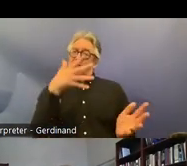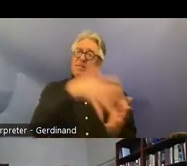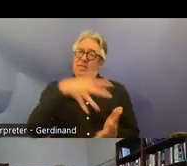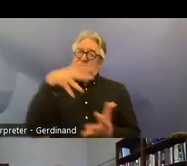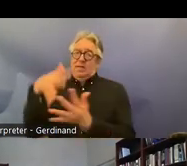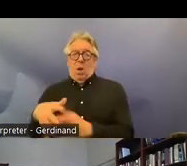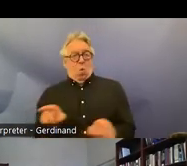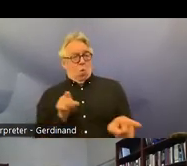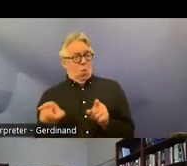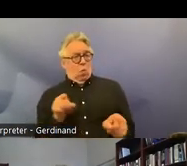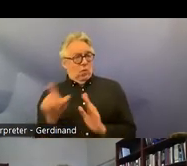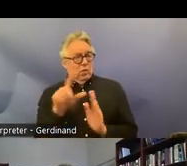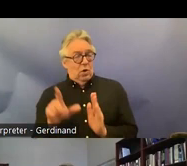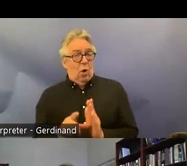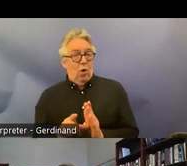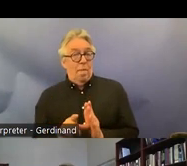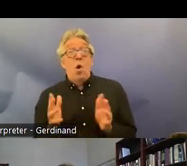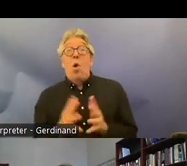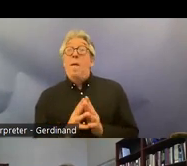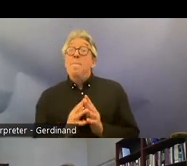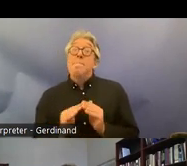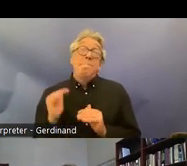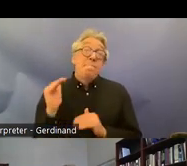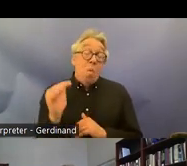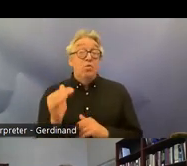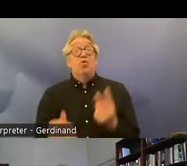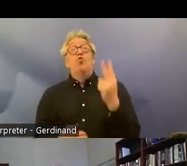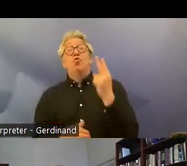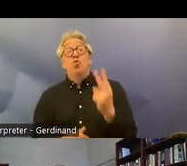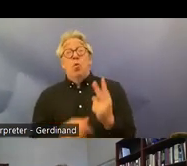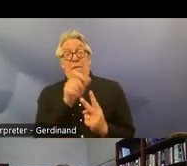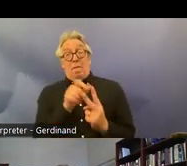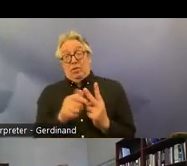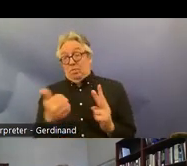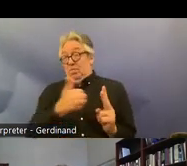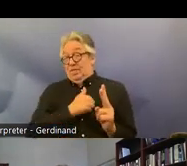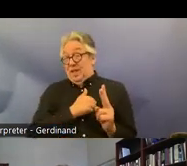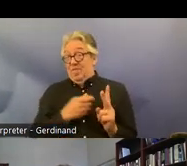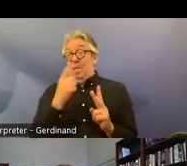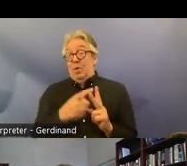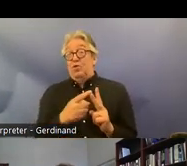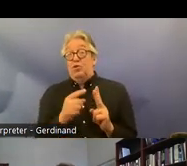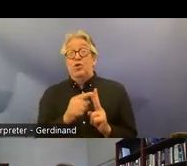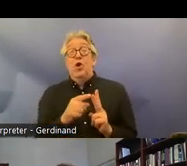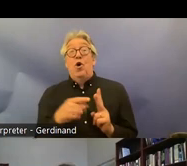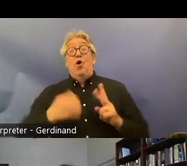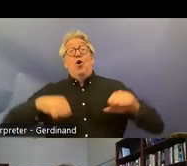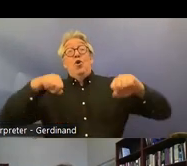in uh the majority of two members myself and the committee chair Supreme Court